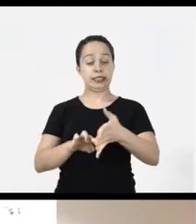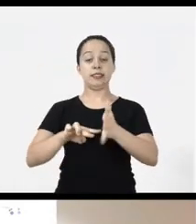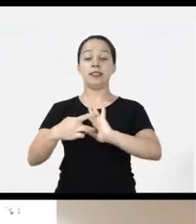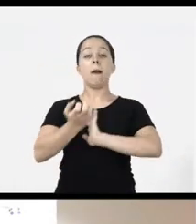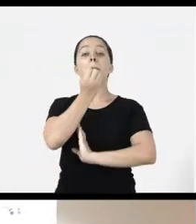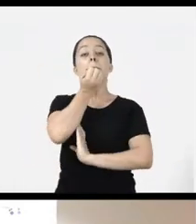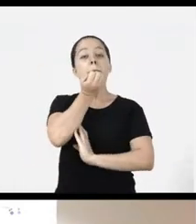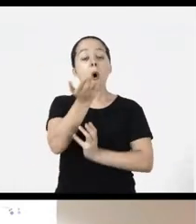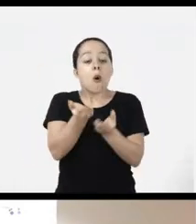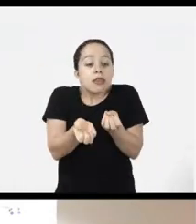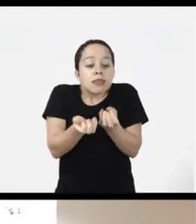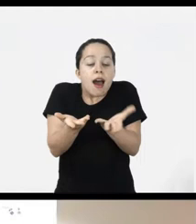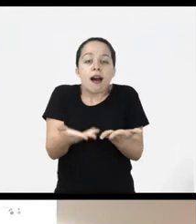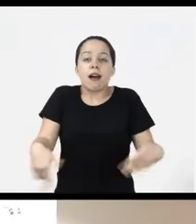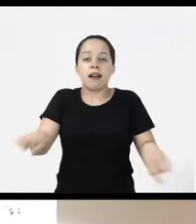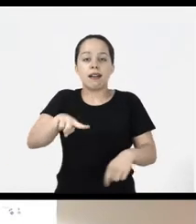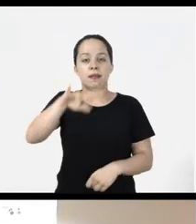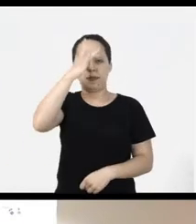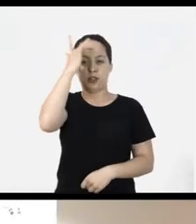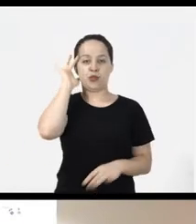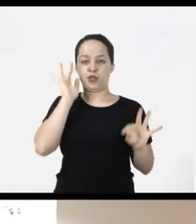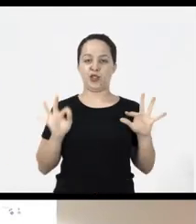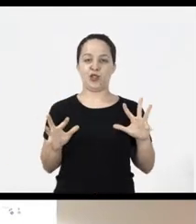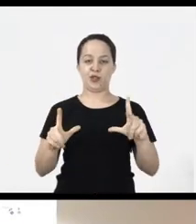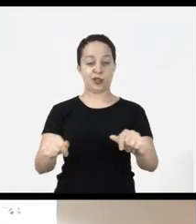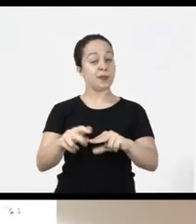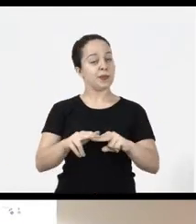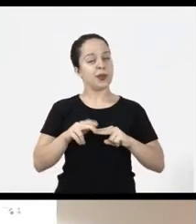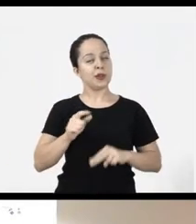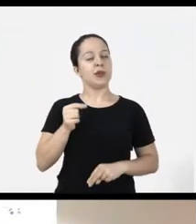fact it is good for everyone, so we work here in the context of Universal design